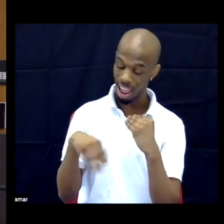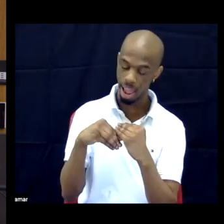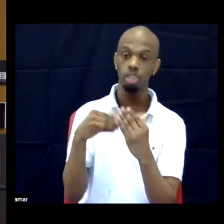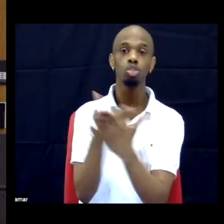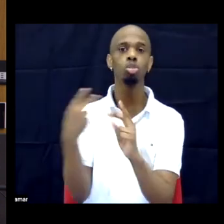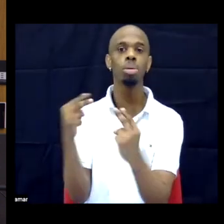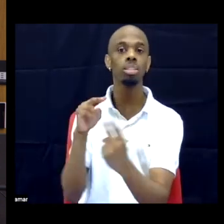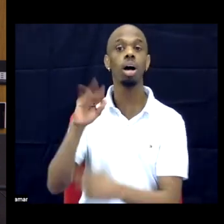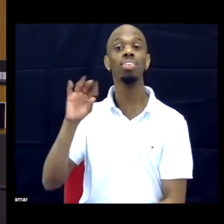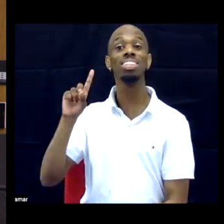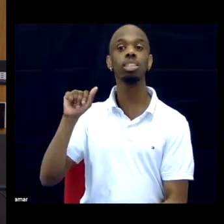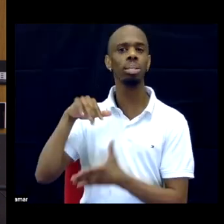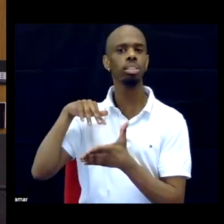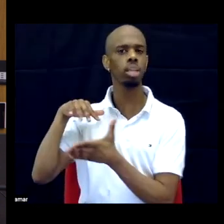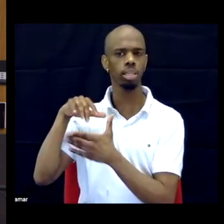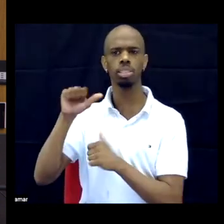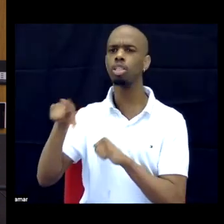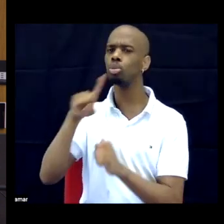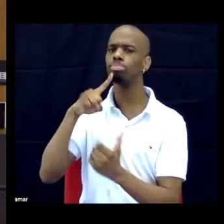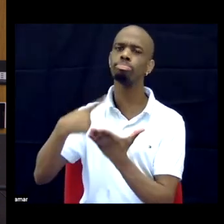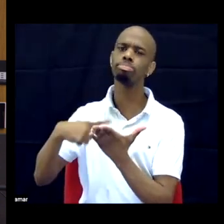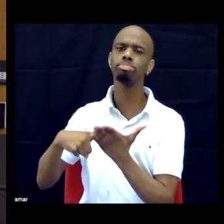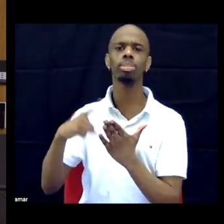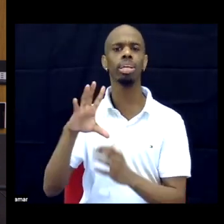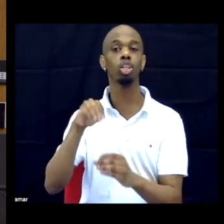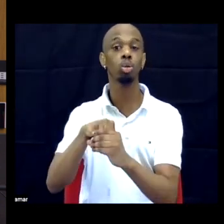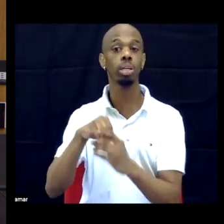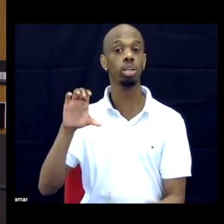Can you expand on your thoughts of disability studies to include critical race studies.